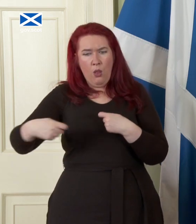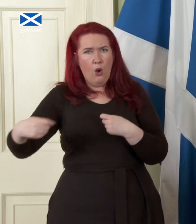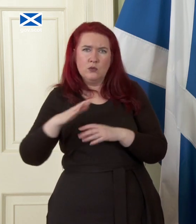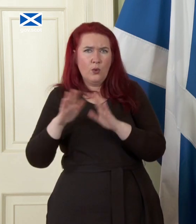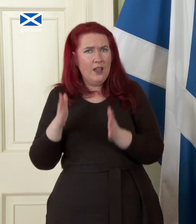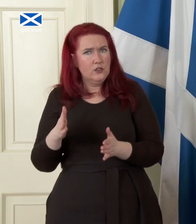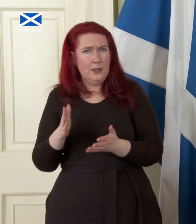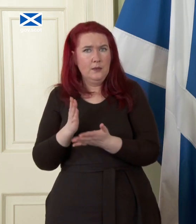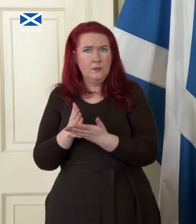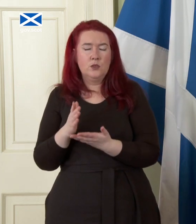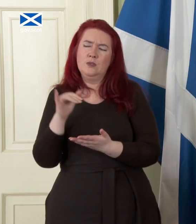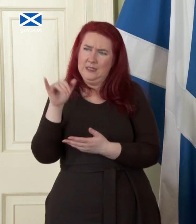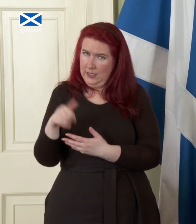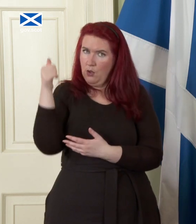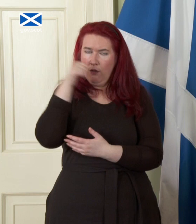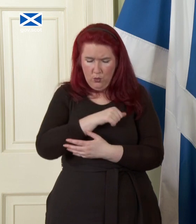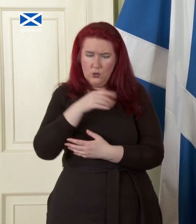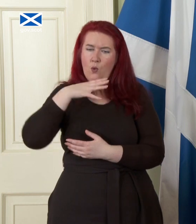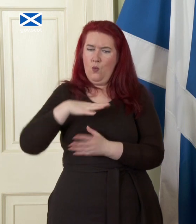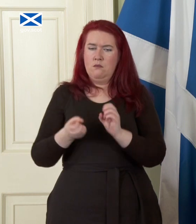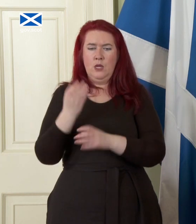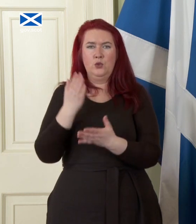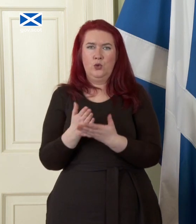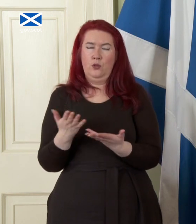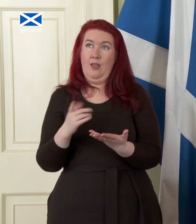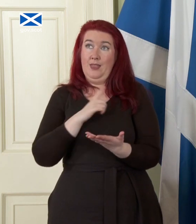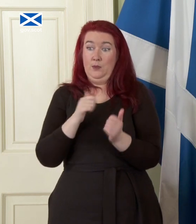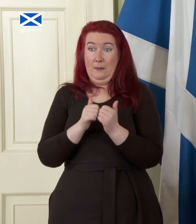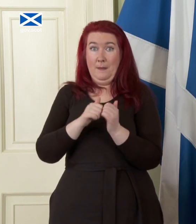yes of course we would want to ensure and part of the reason the paper goes into such detail